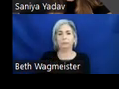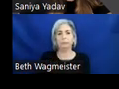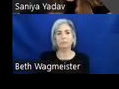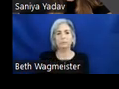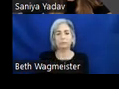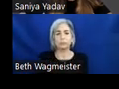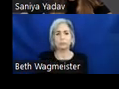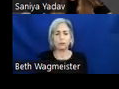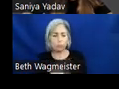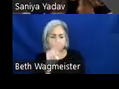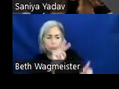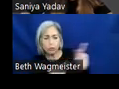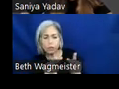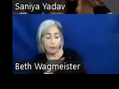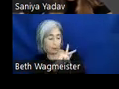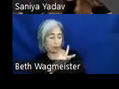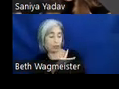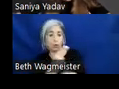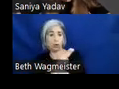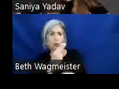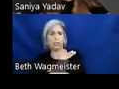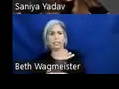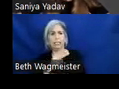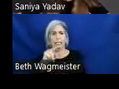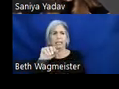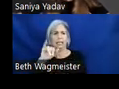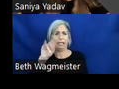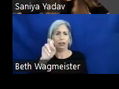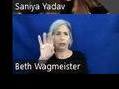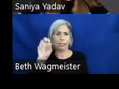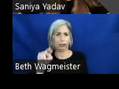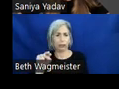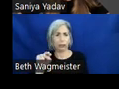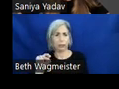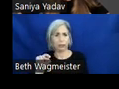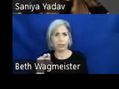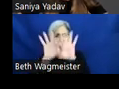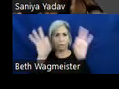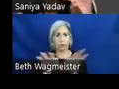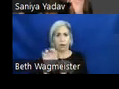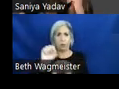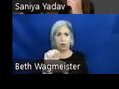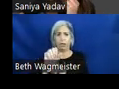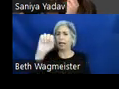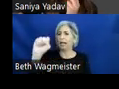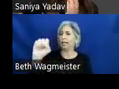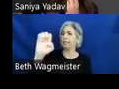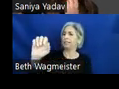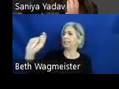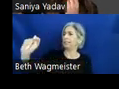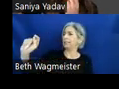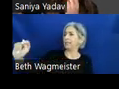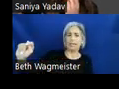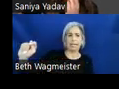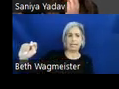We look at a persona using an iteration of a clinical framework called SETT. And we adapt it to